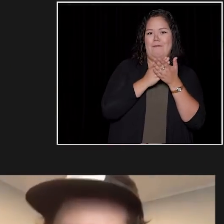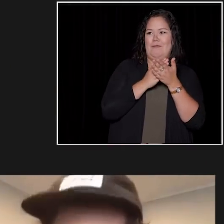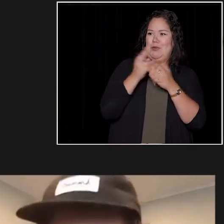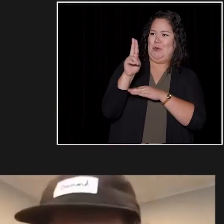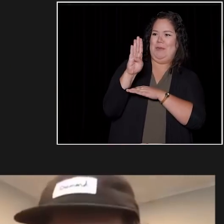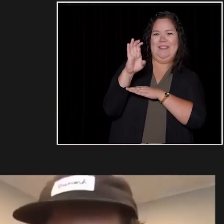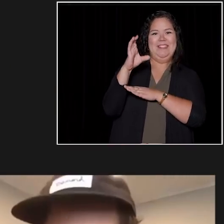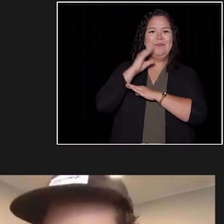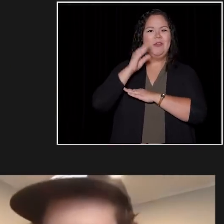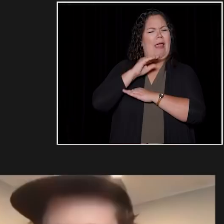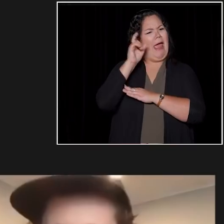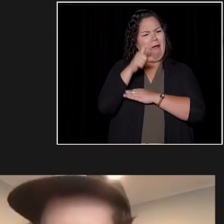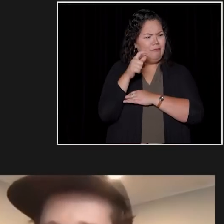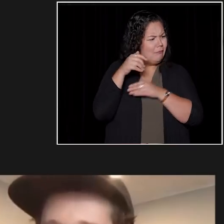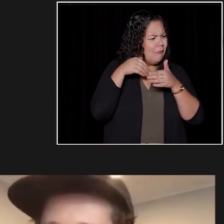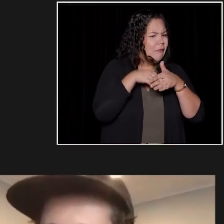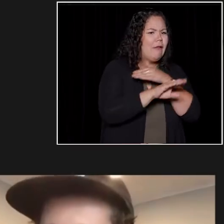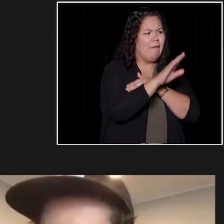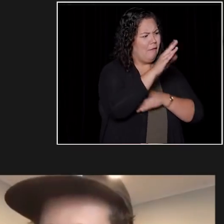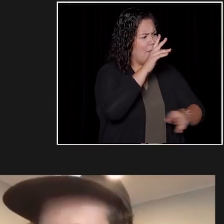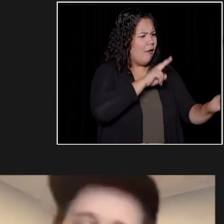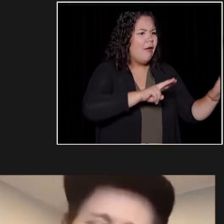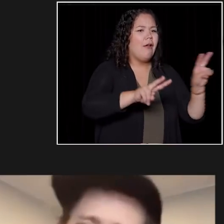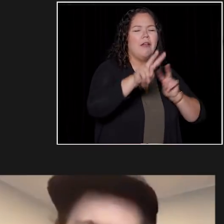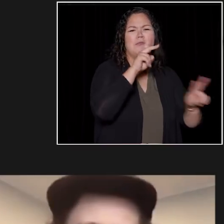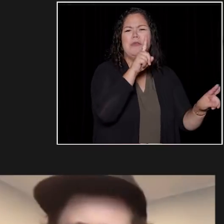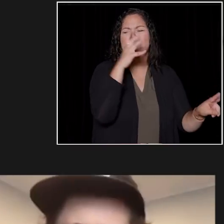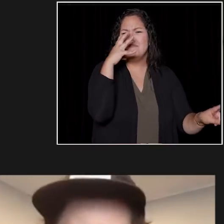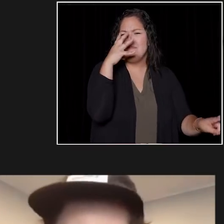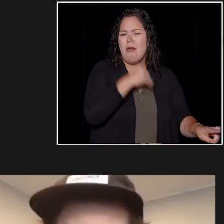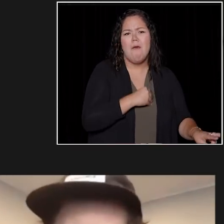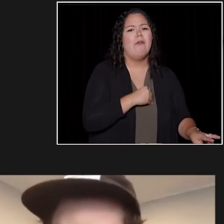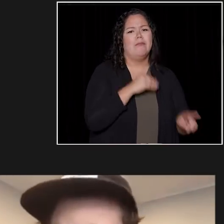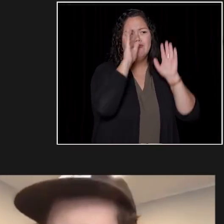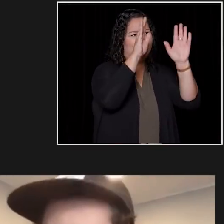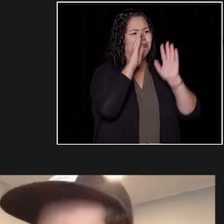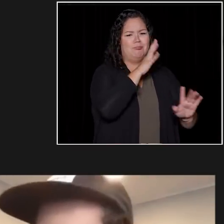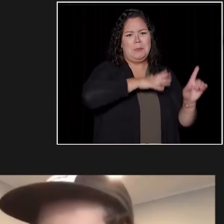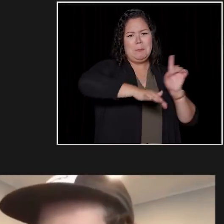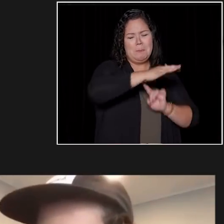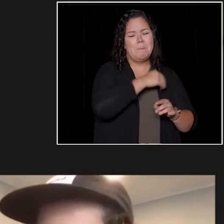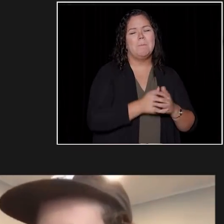is to at least to, you know, go down and check out Wreck Beach. And it's just a beautiful, beautiful beach and a great place to be.